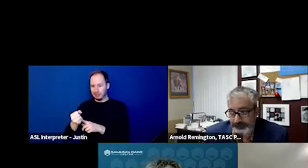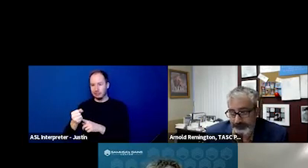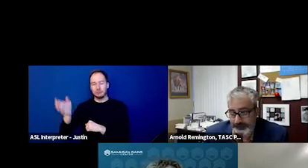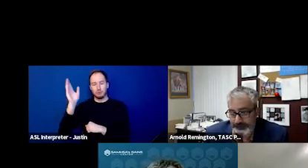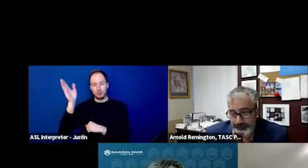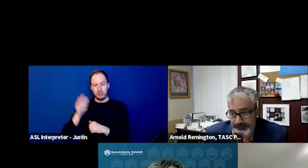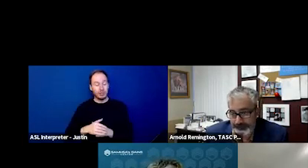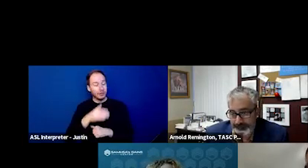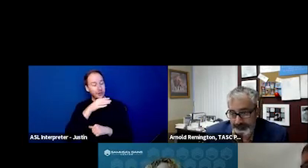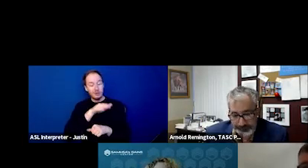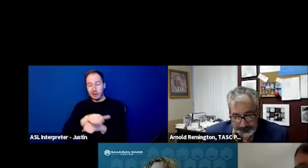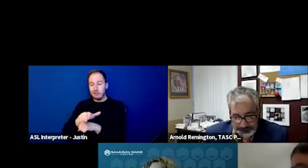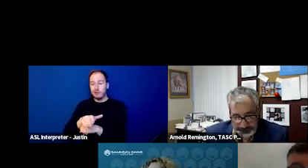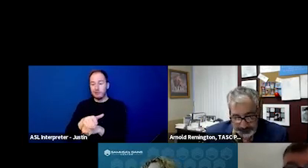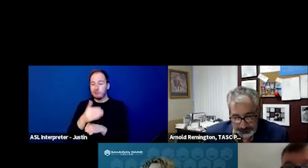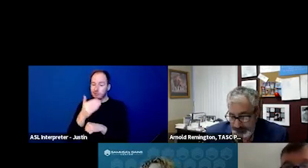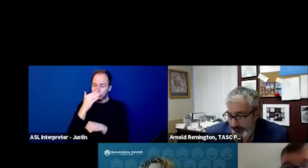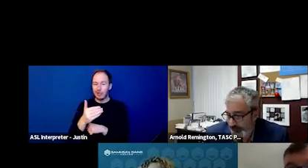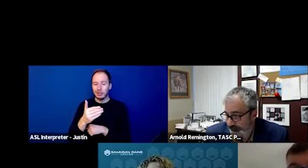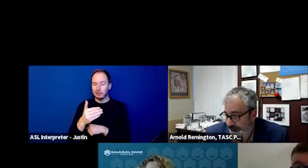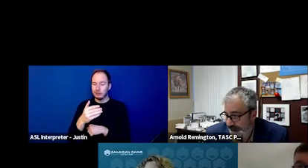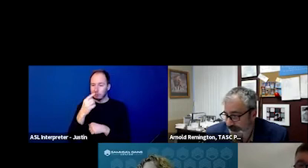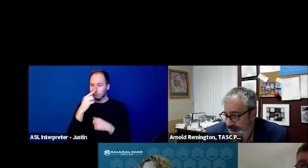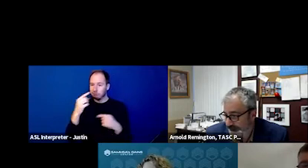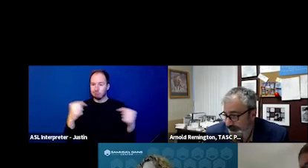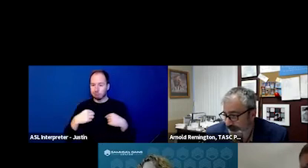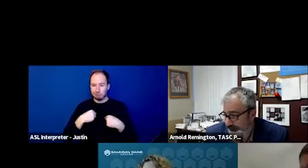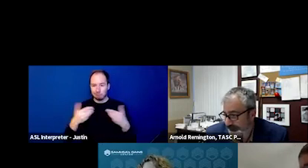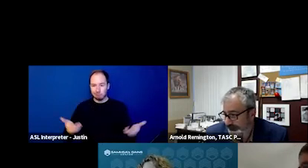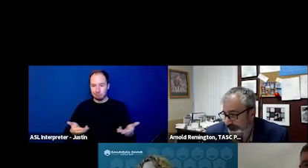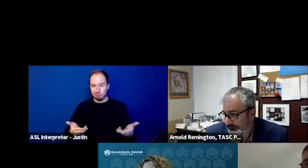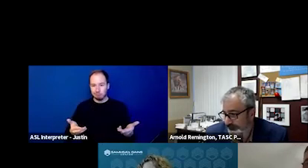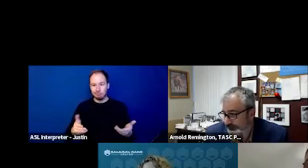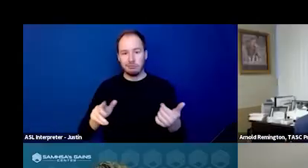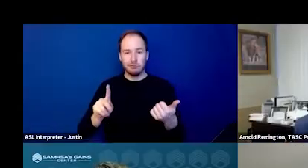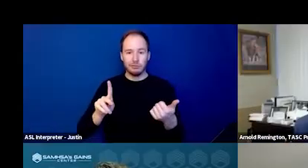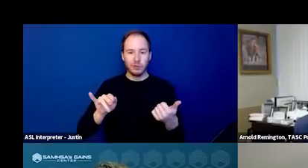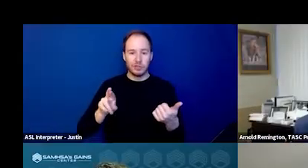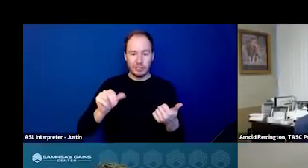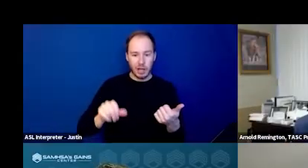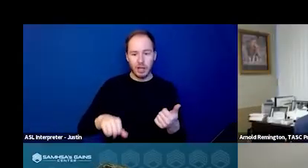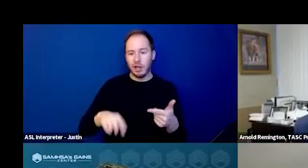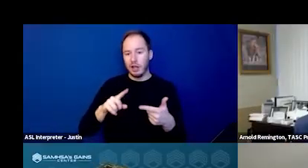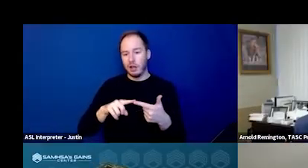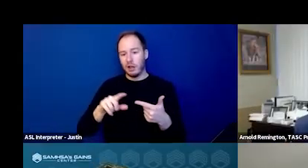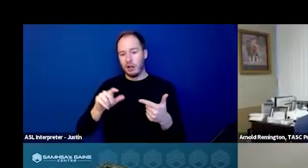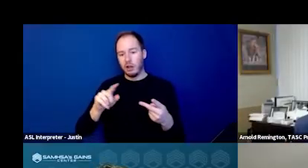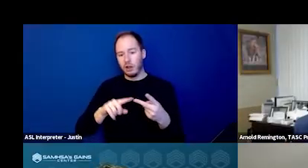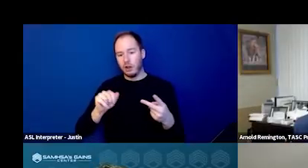Good afternoon, everybody. Thank you for having me here. Krista, Arnold, what a great service you guys both offer.